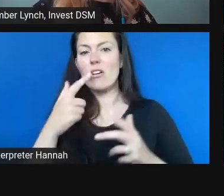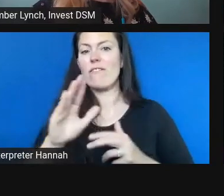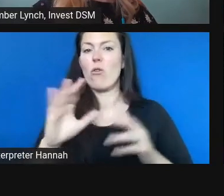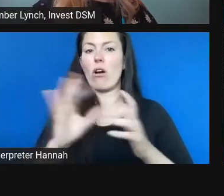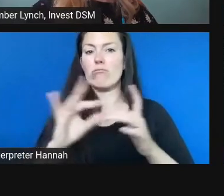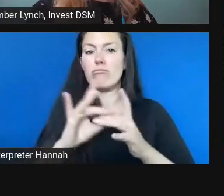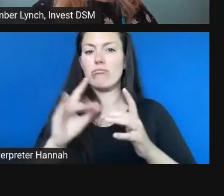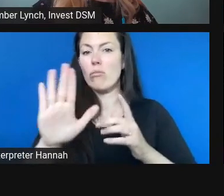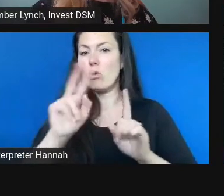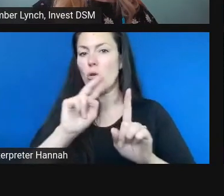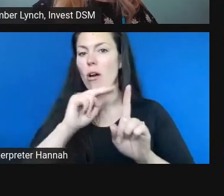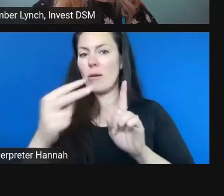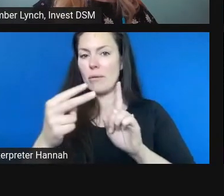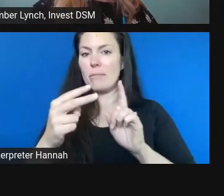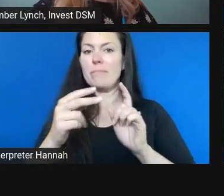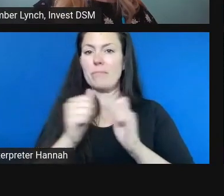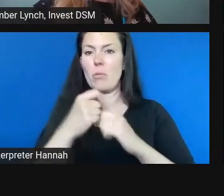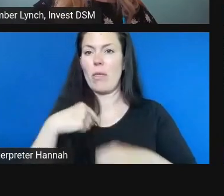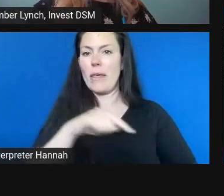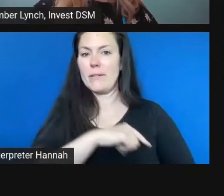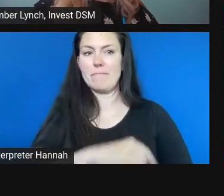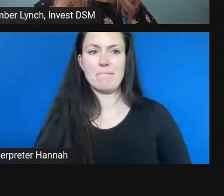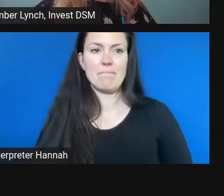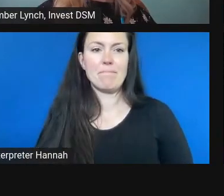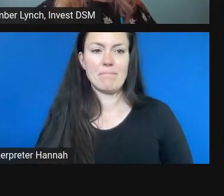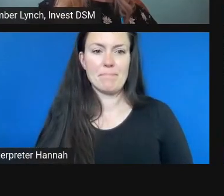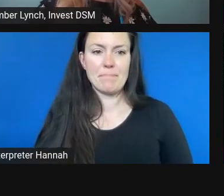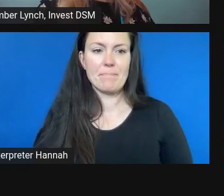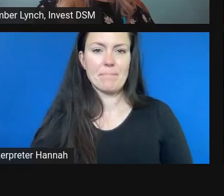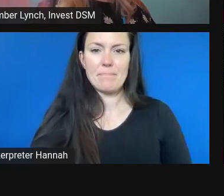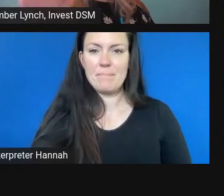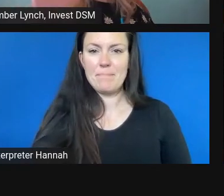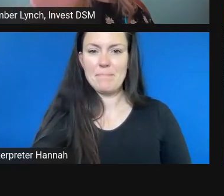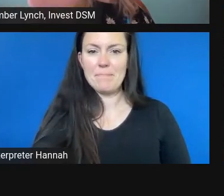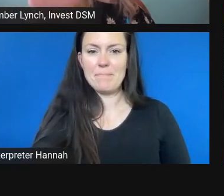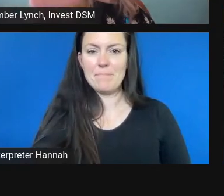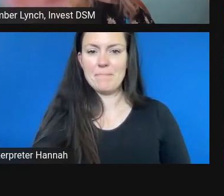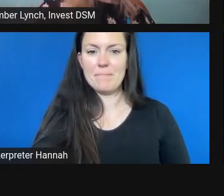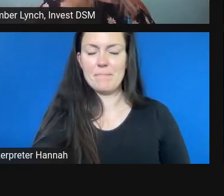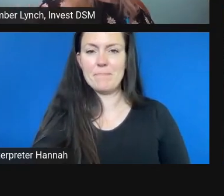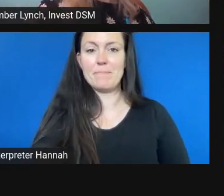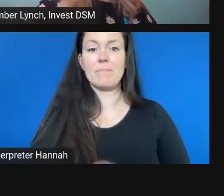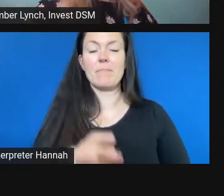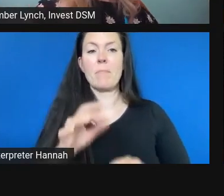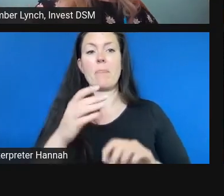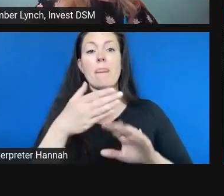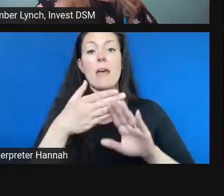with our attendees. And before we go, just a couple of items about our next session.